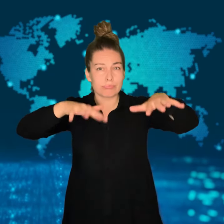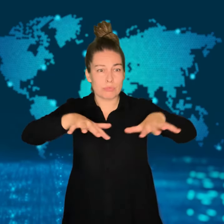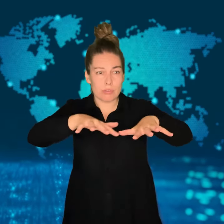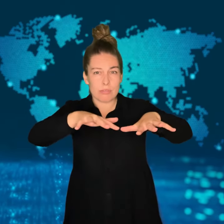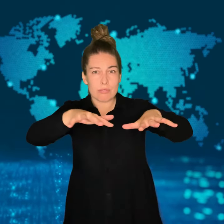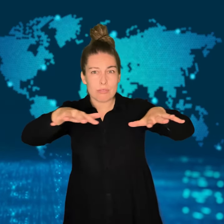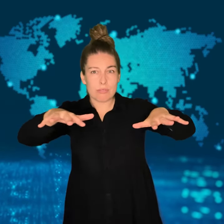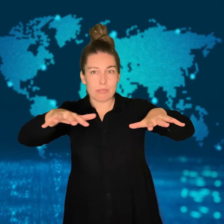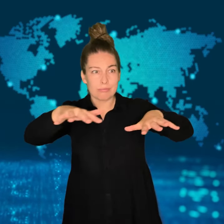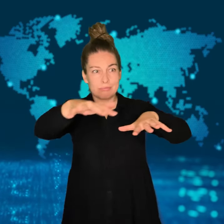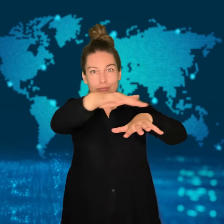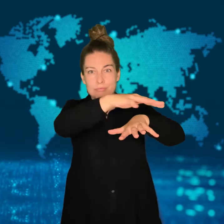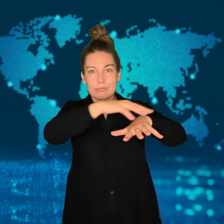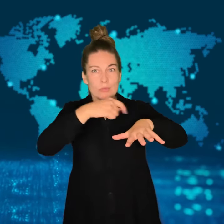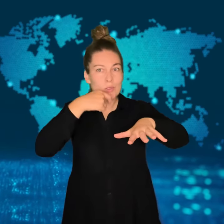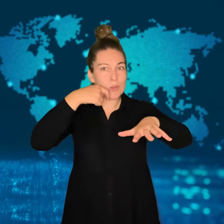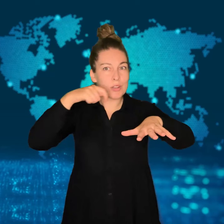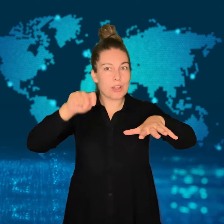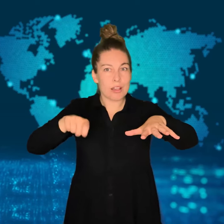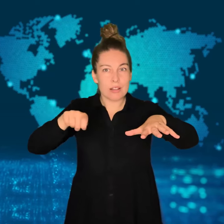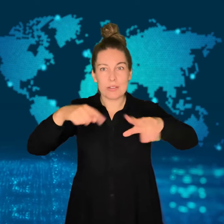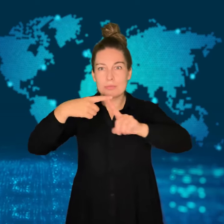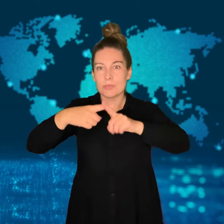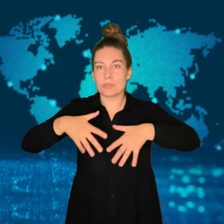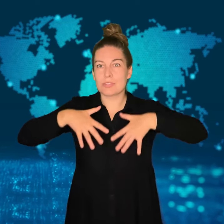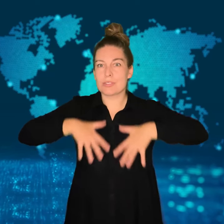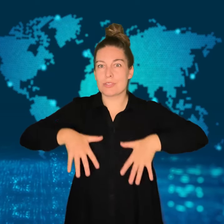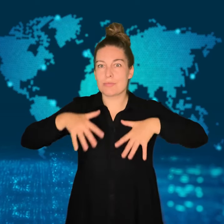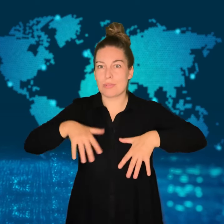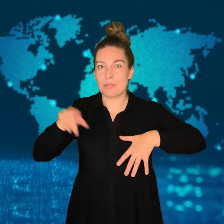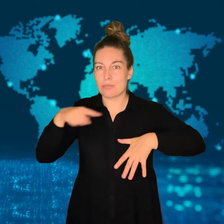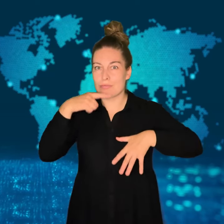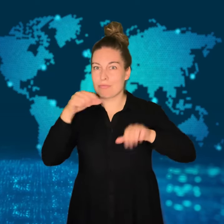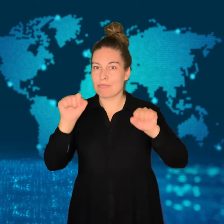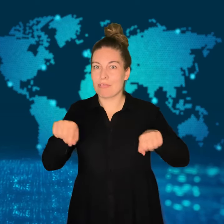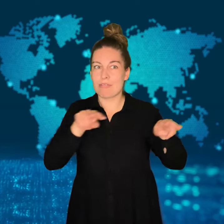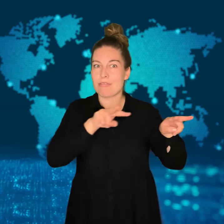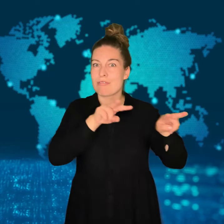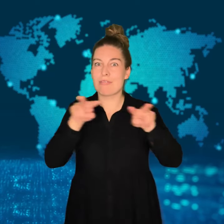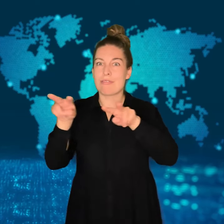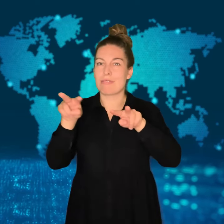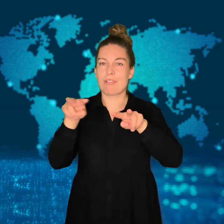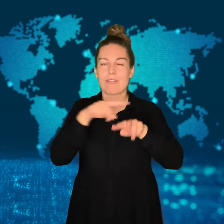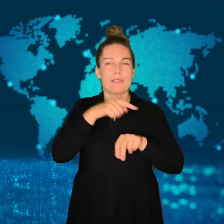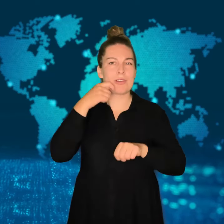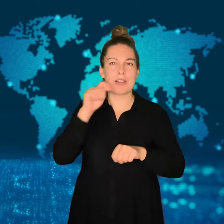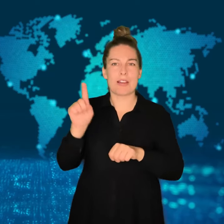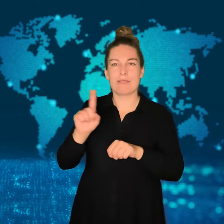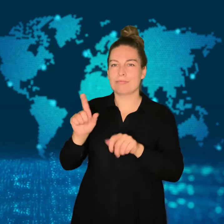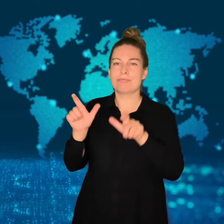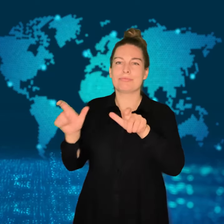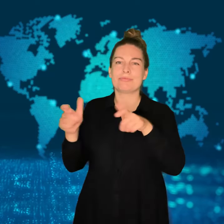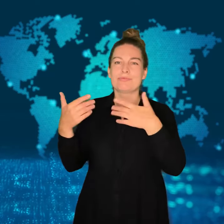That radar equipment allowed Russia to watch the waters